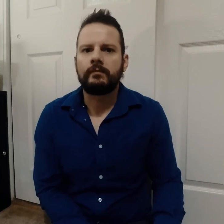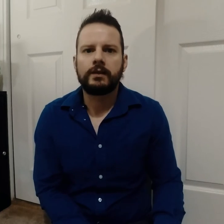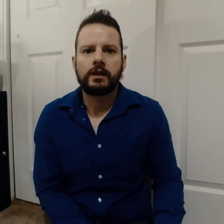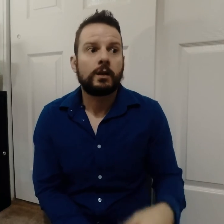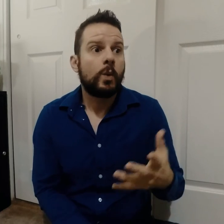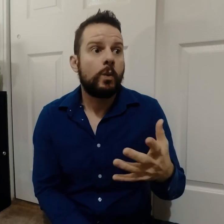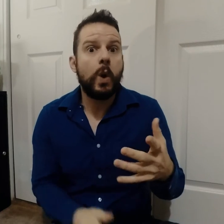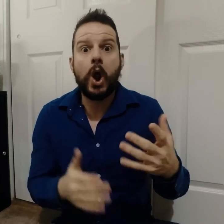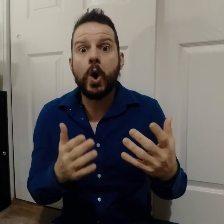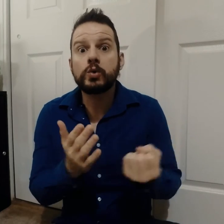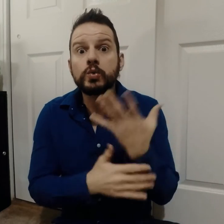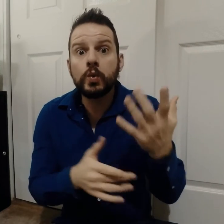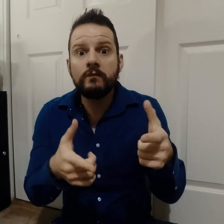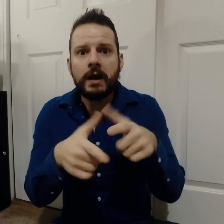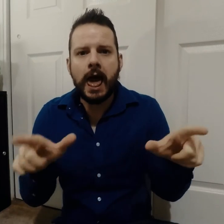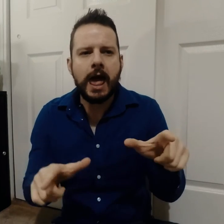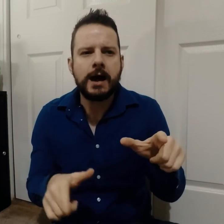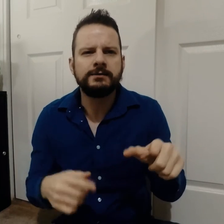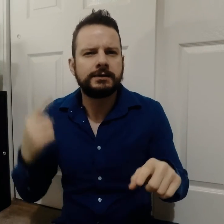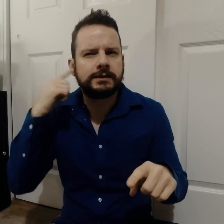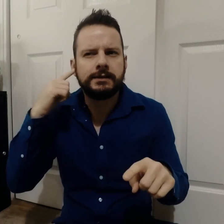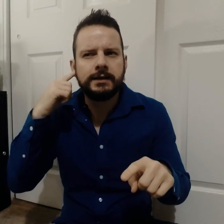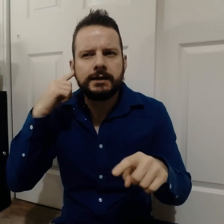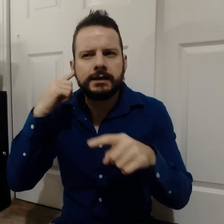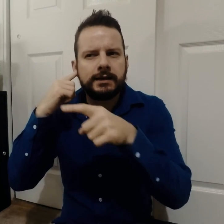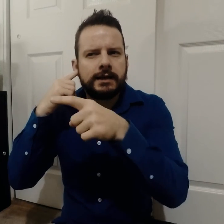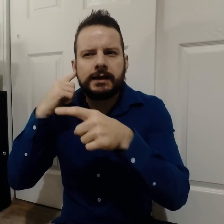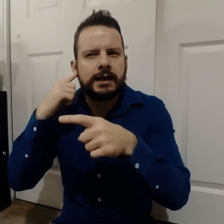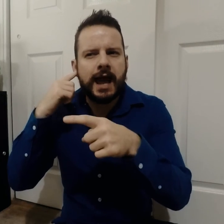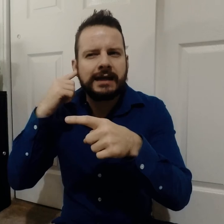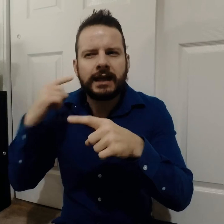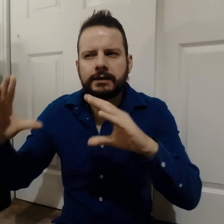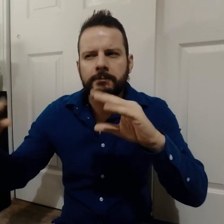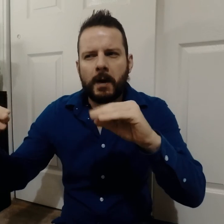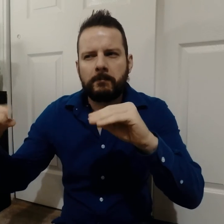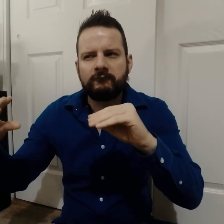If you're having trouble understanding your new language what they are chatting,